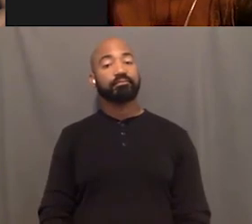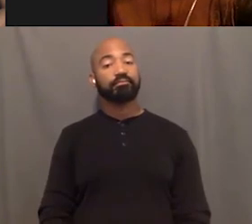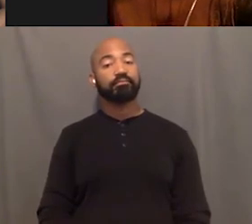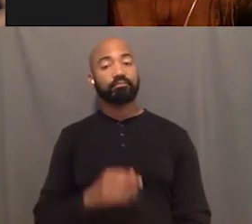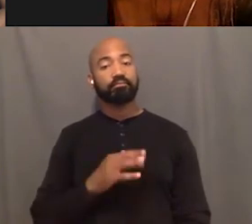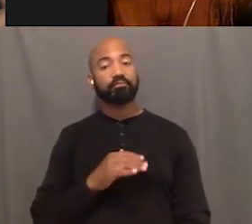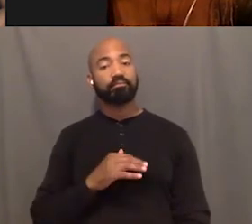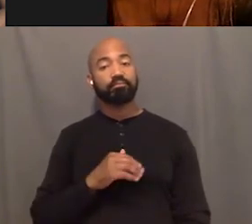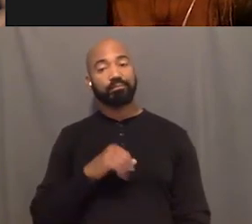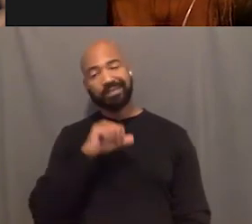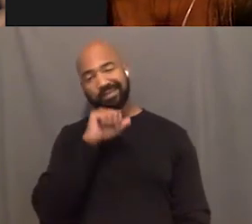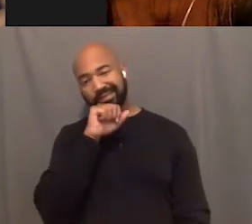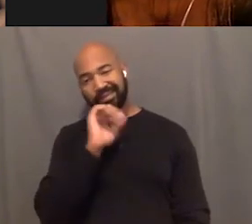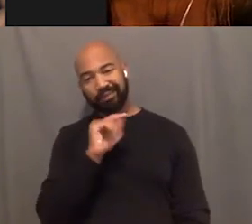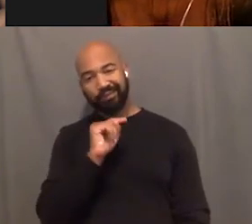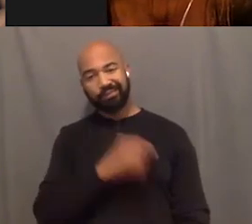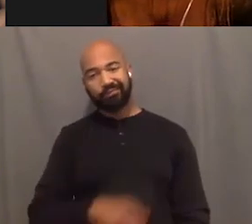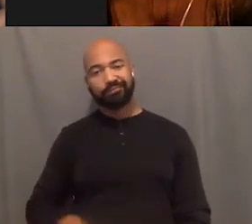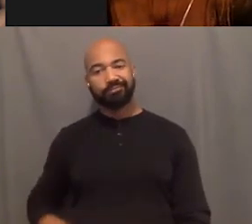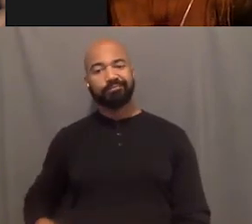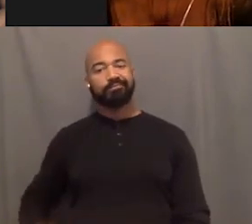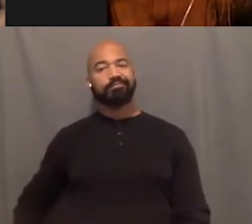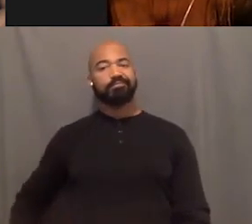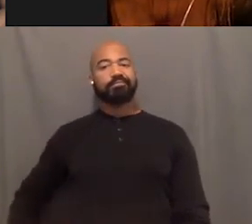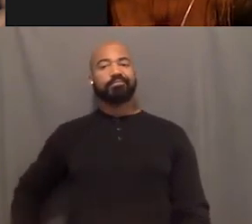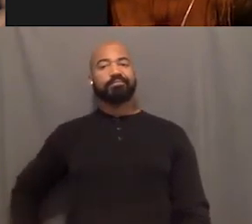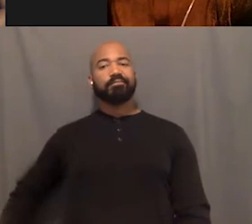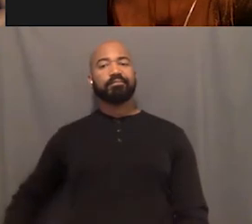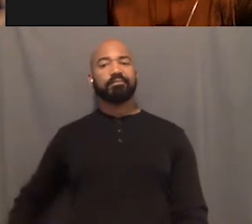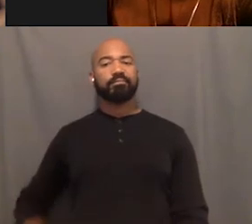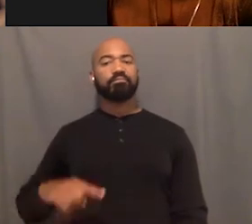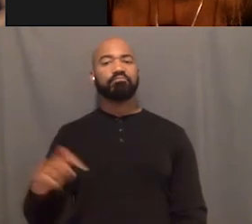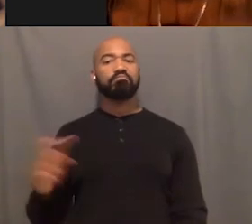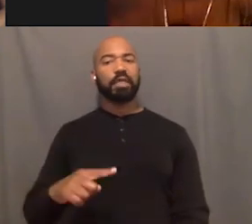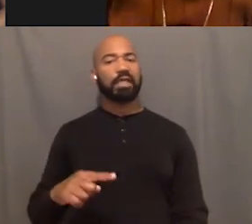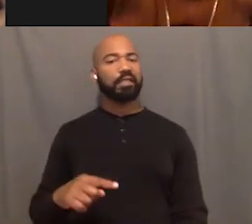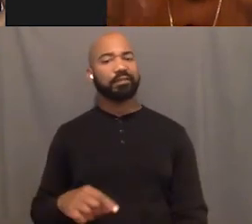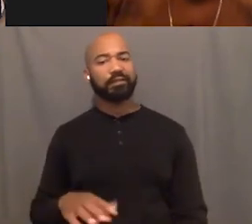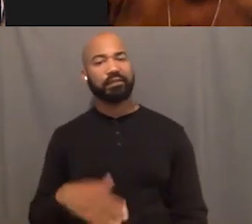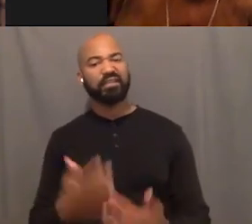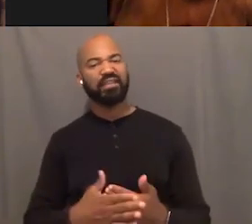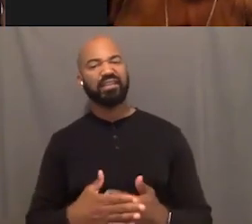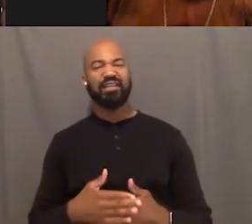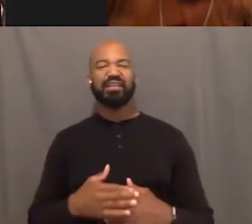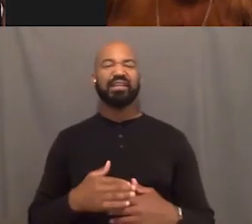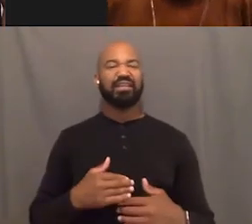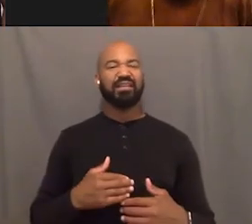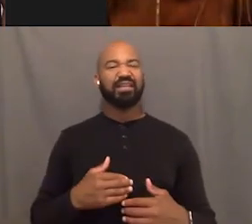Let's see, which ones I wanna ask next. It's so different when we're not moving through each other's houses and being like,